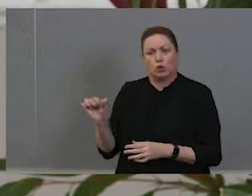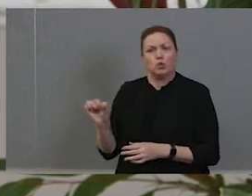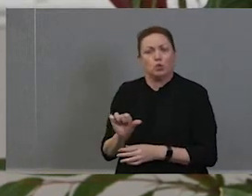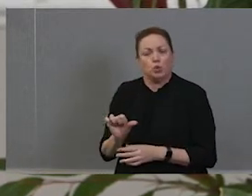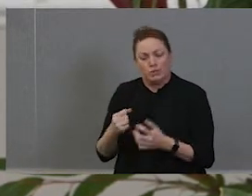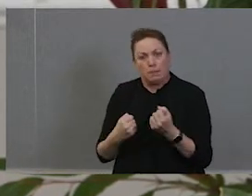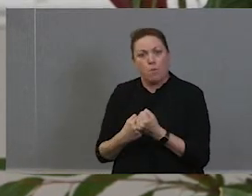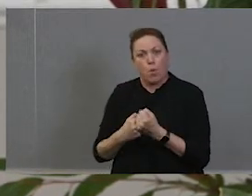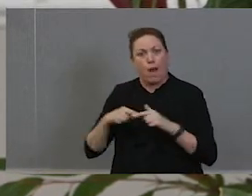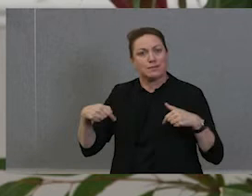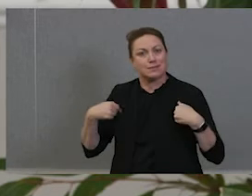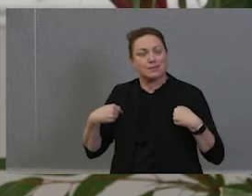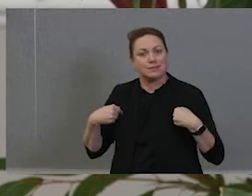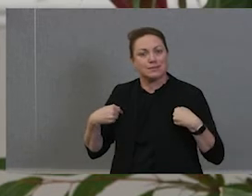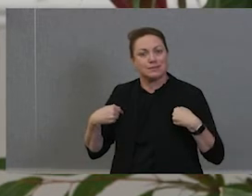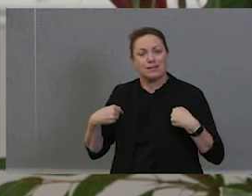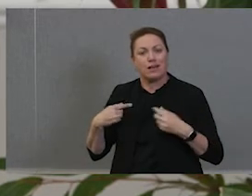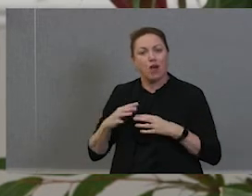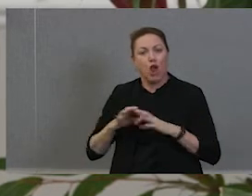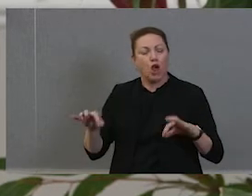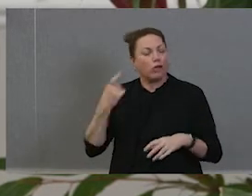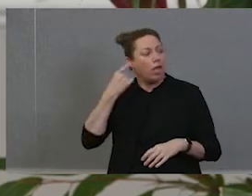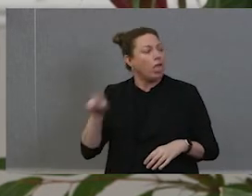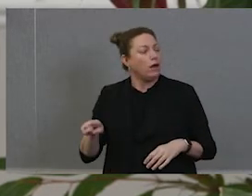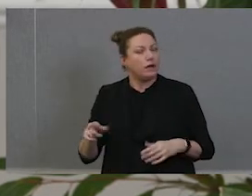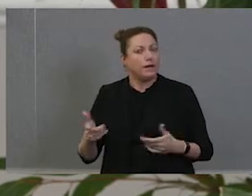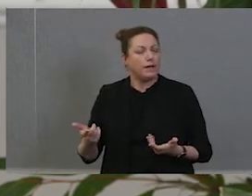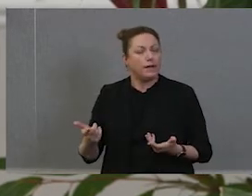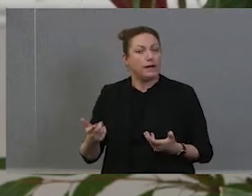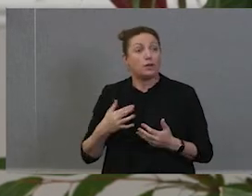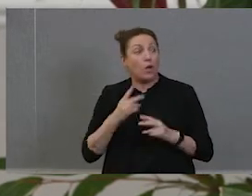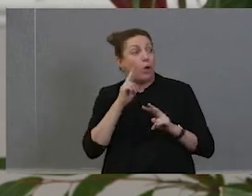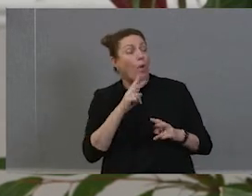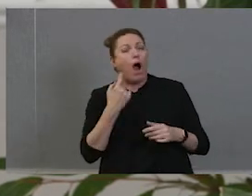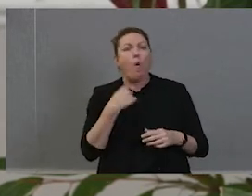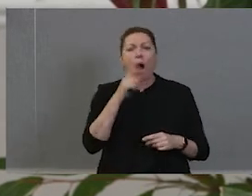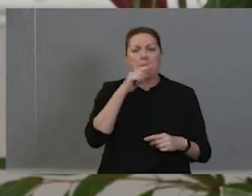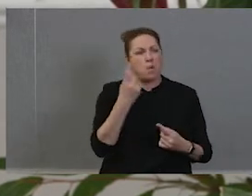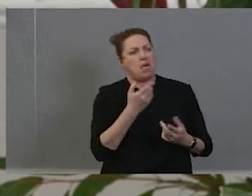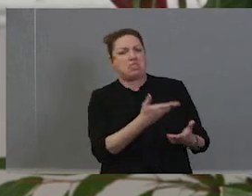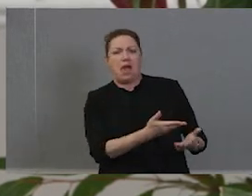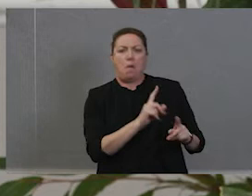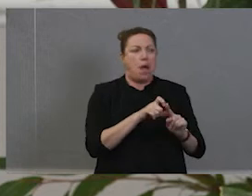us not turning away and saying, who do these white people think they are what they doing. They should